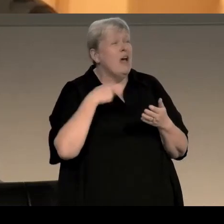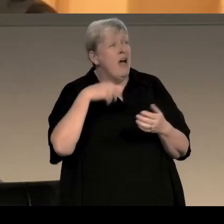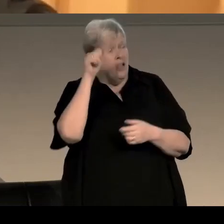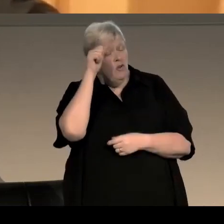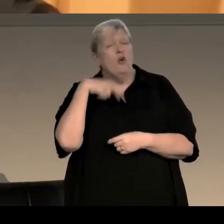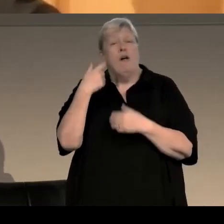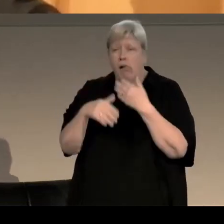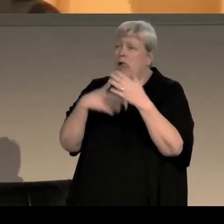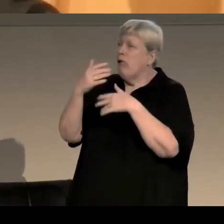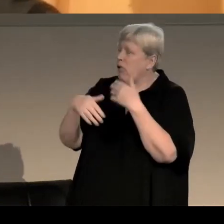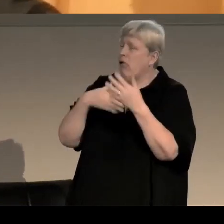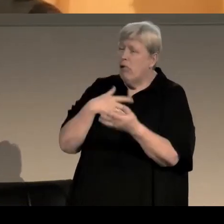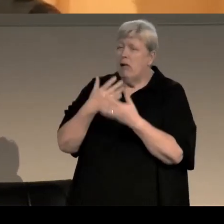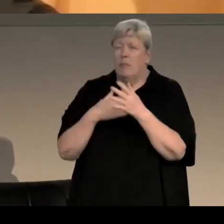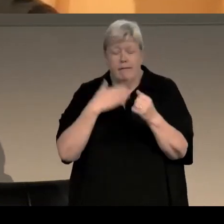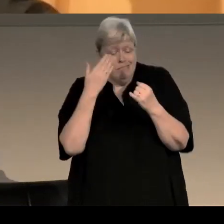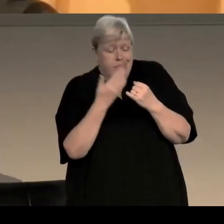as I come towards the end of one book what the next book's going to be.